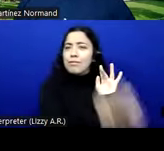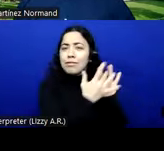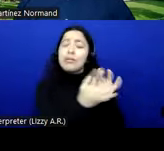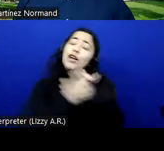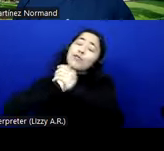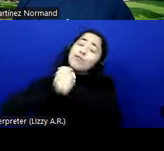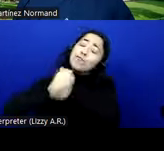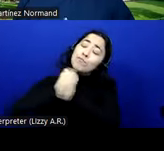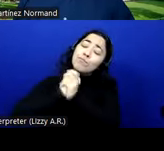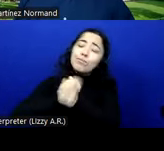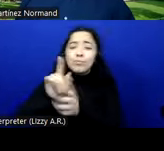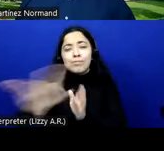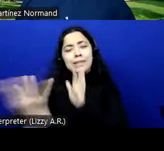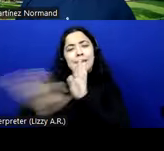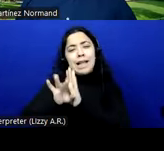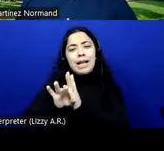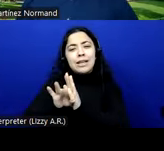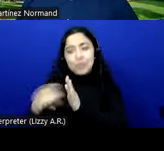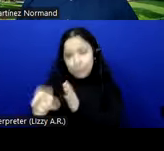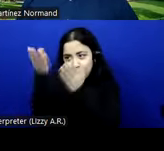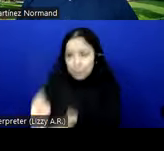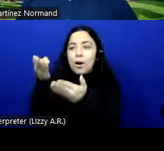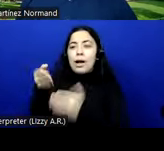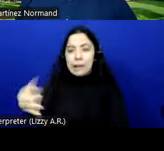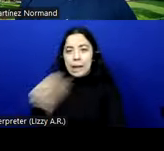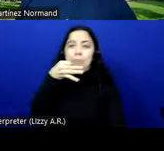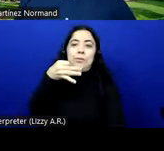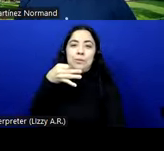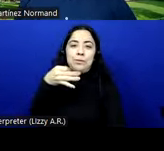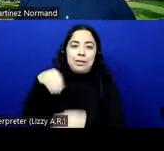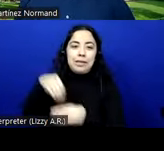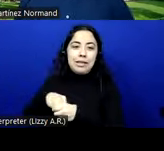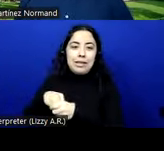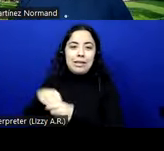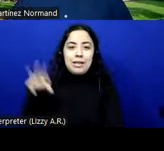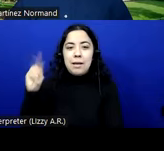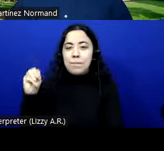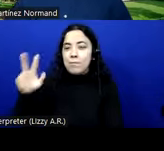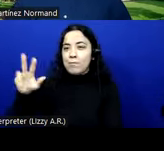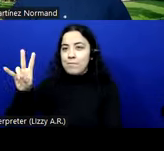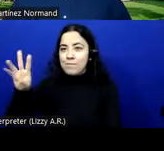you have been selected to be an expert in the M376 work which was the start of